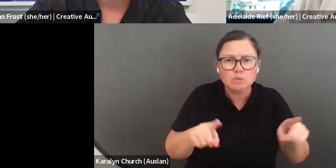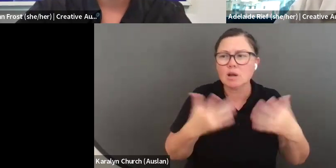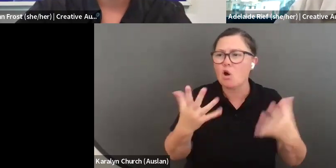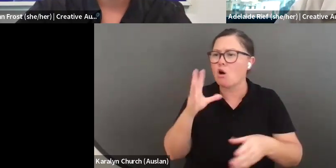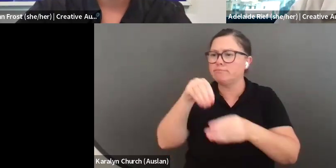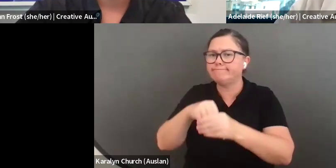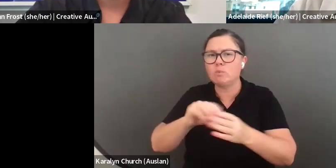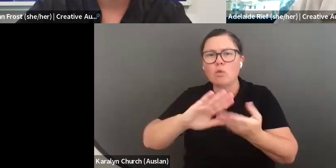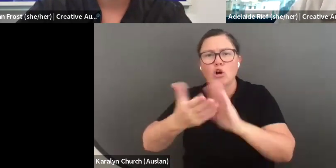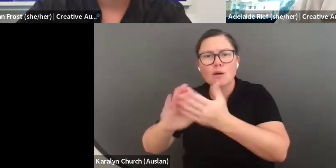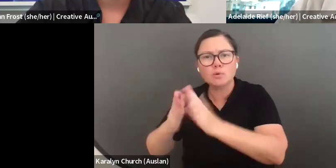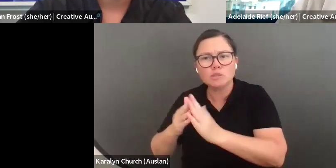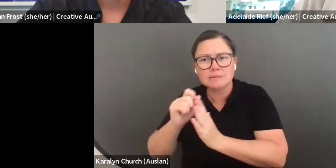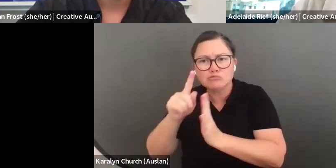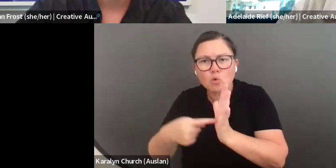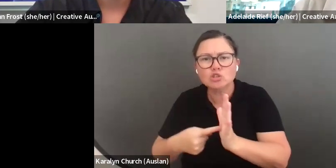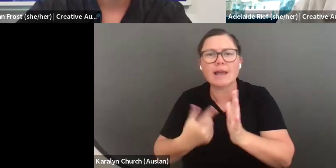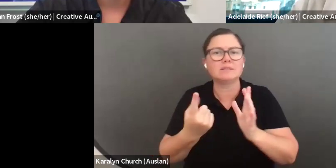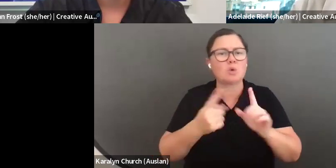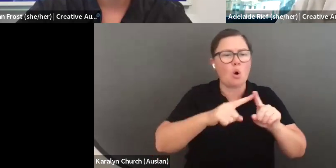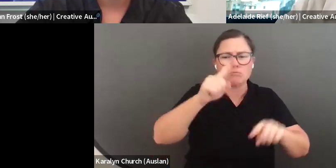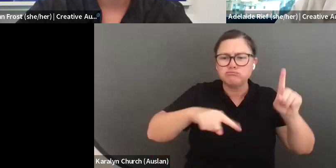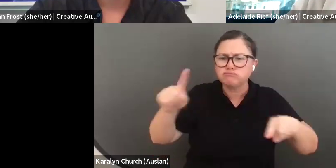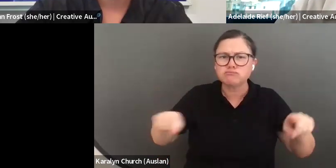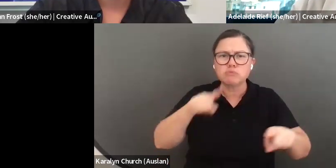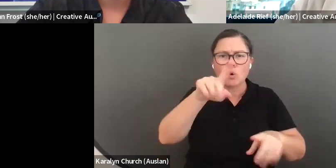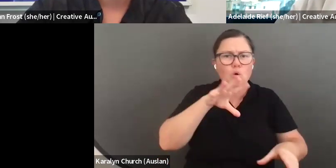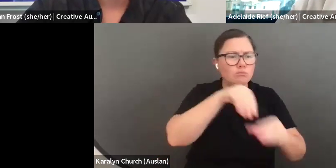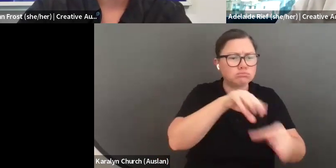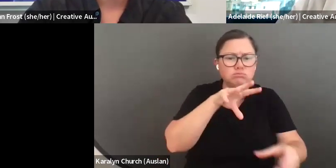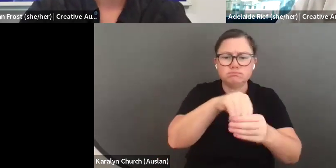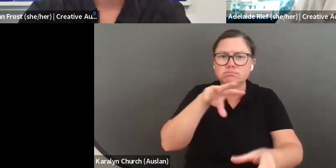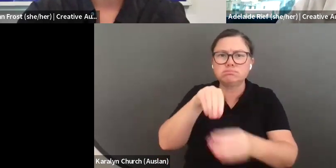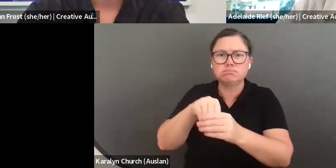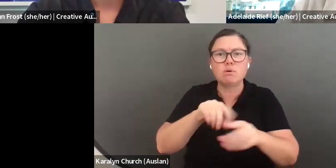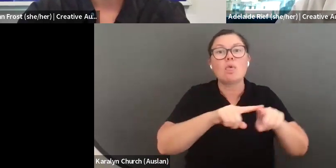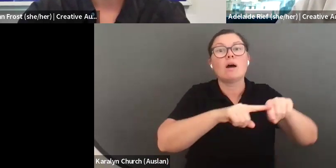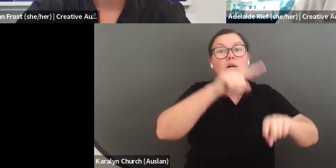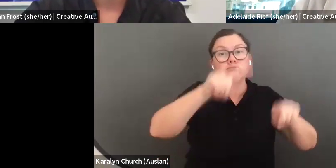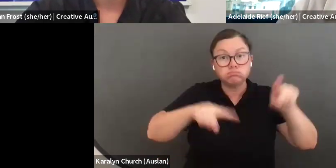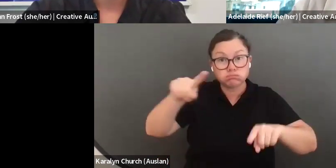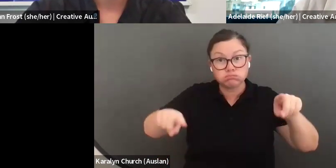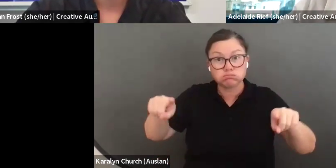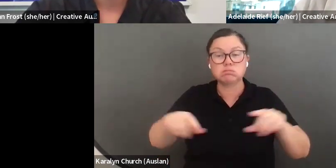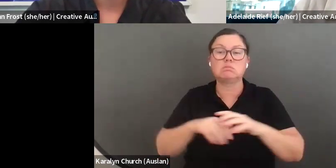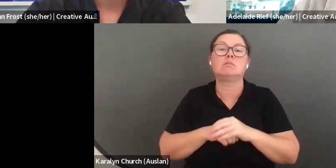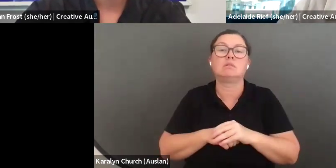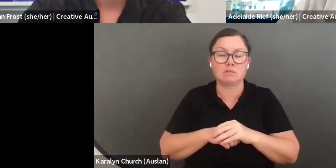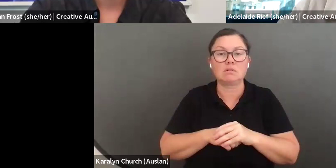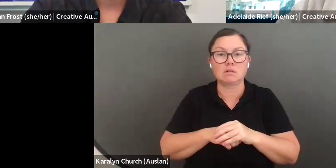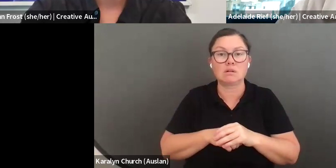involved in an number of different creative projects with your community across that five years. It does not have to have